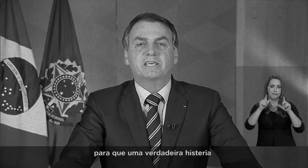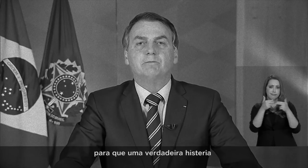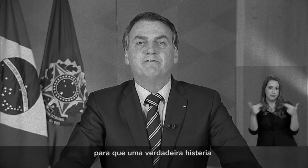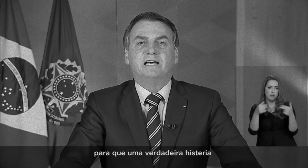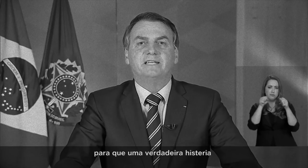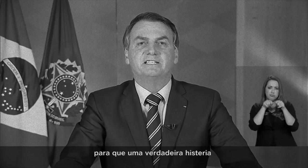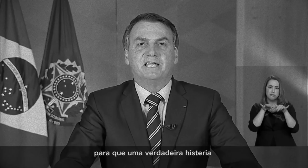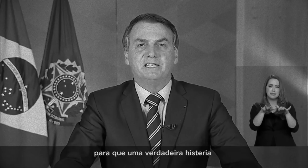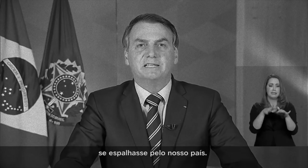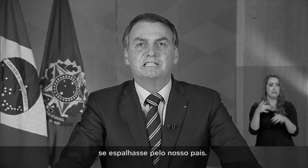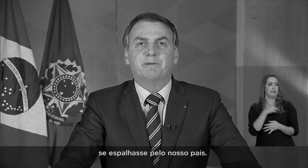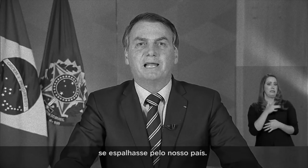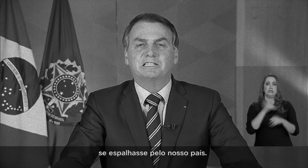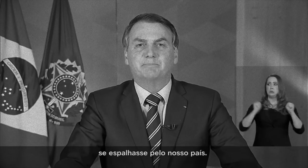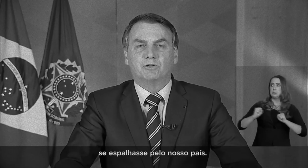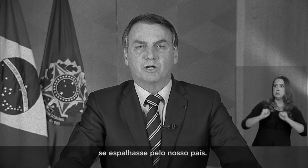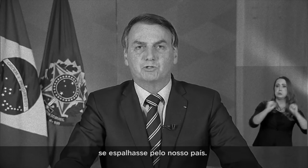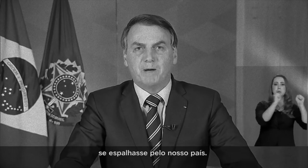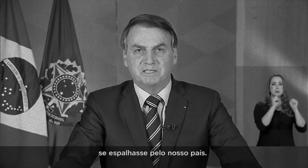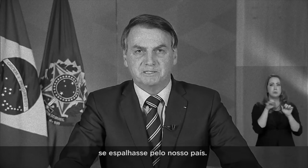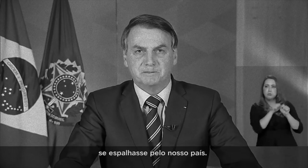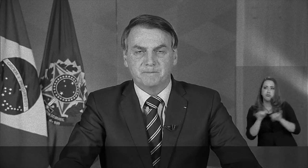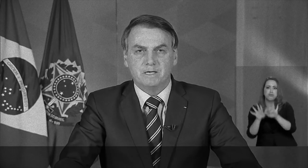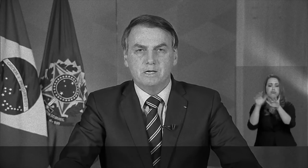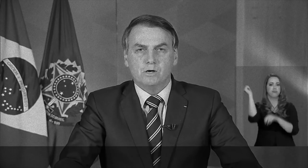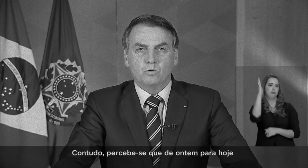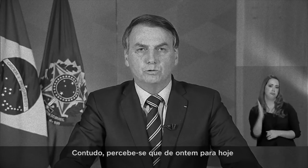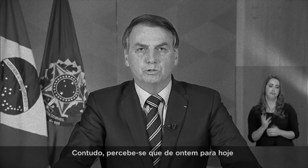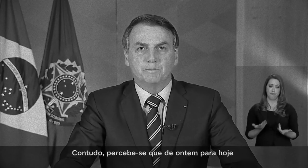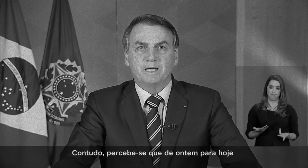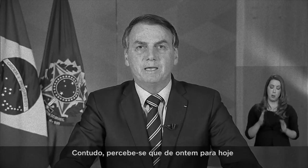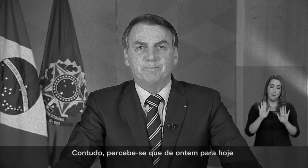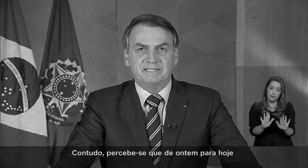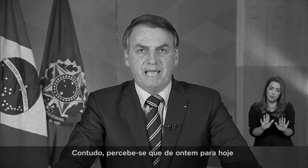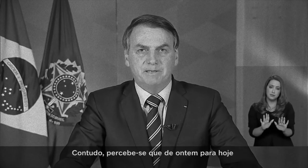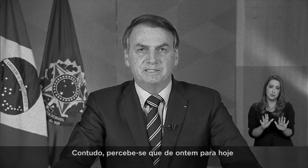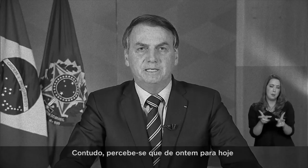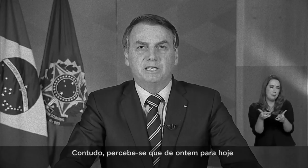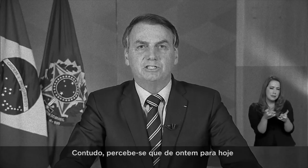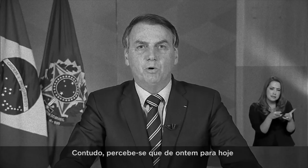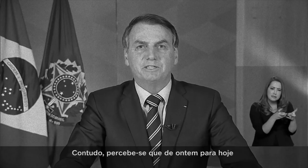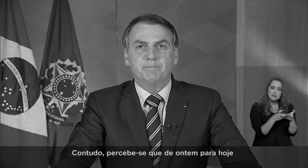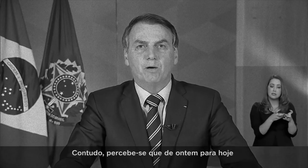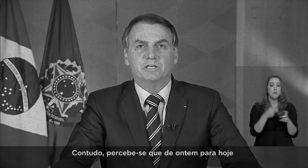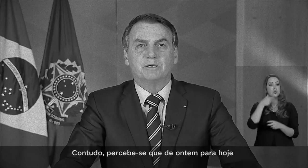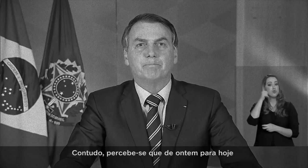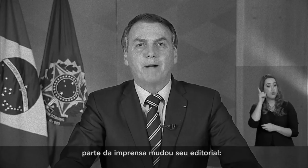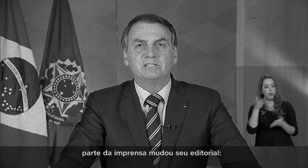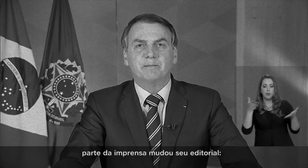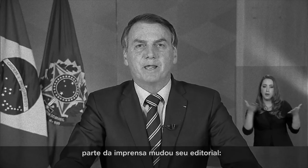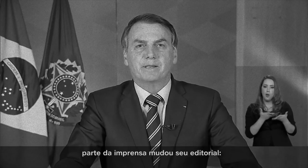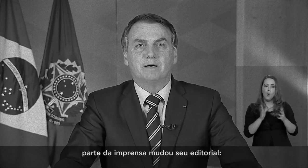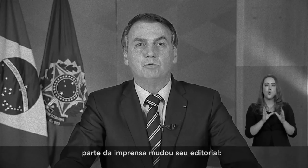so that a true hysteria could spread throughout our country. However, it can be noticed that since yesterday part of the media